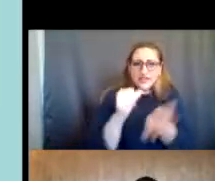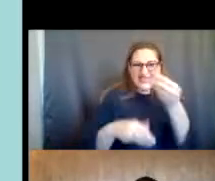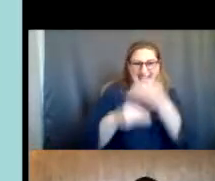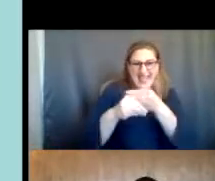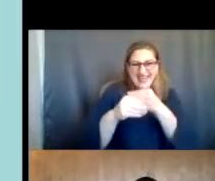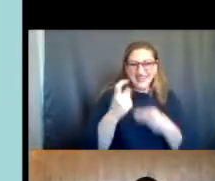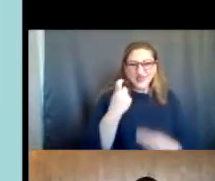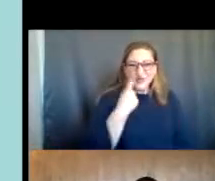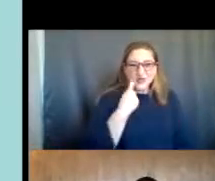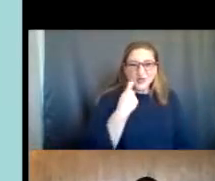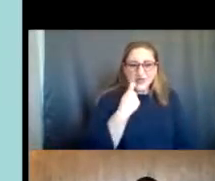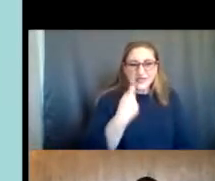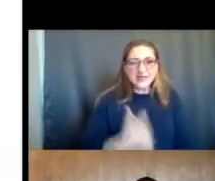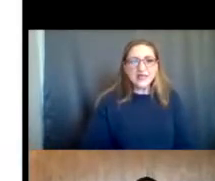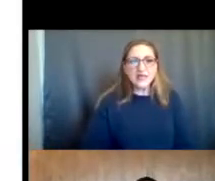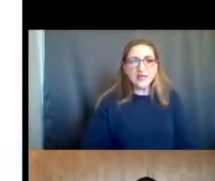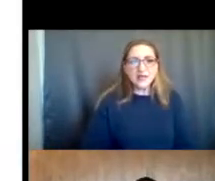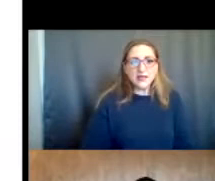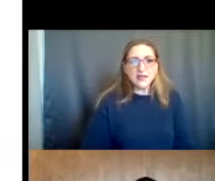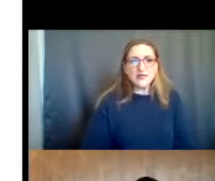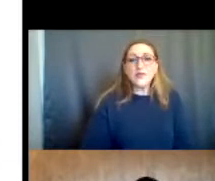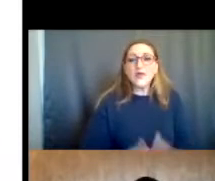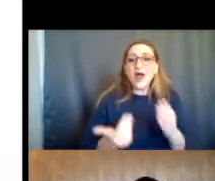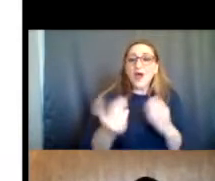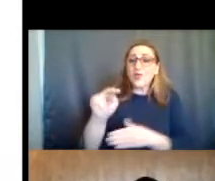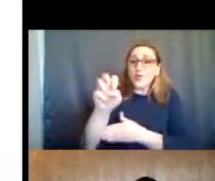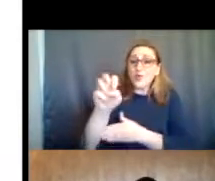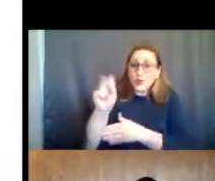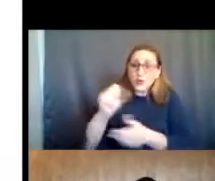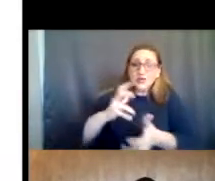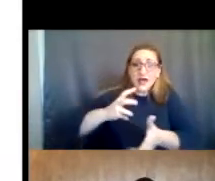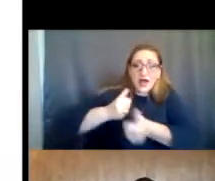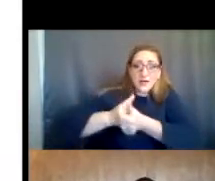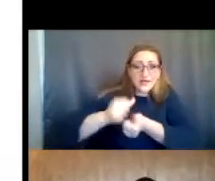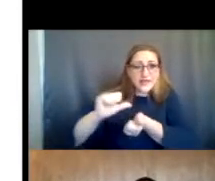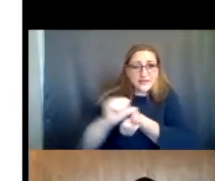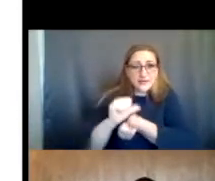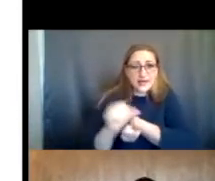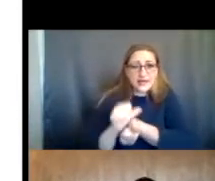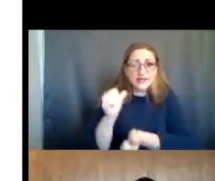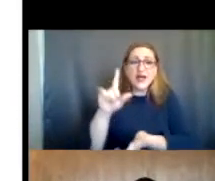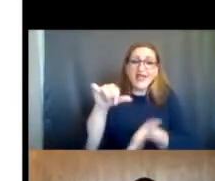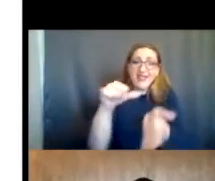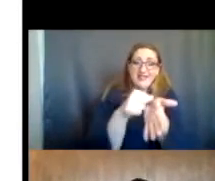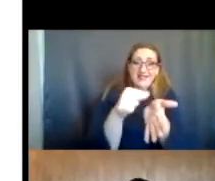recently in this latest round of updates is the News & Updates page. So this page will give